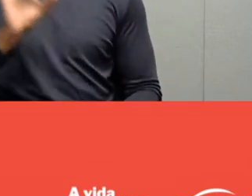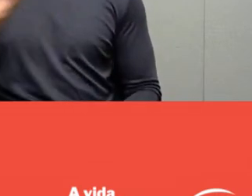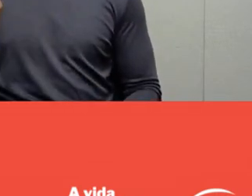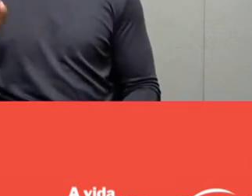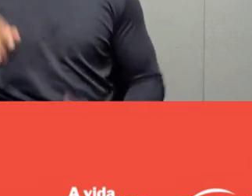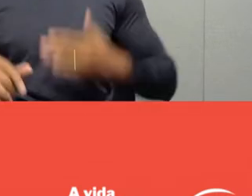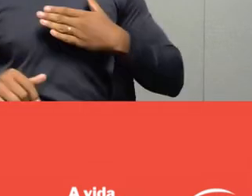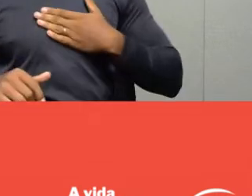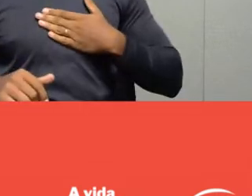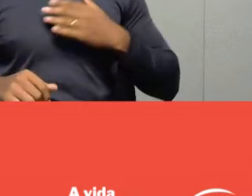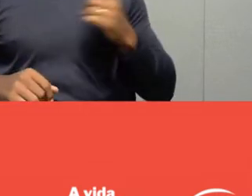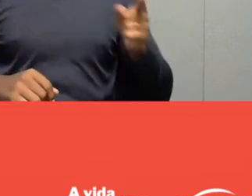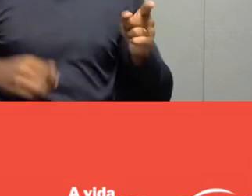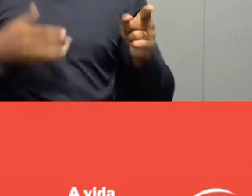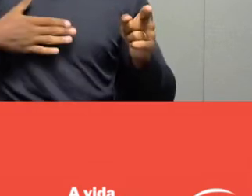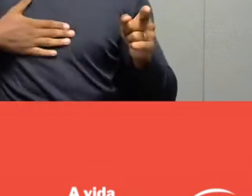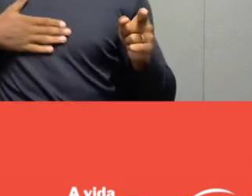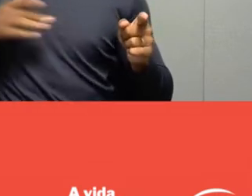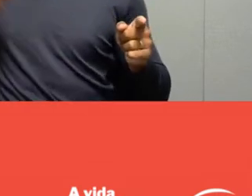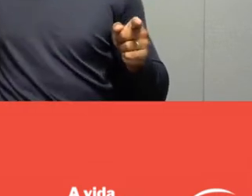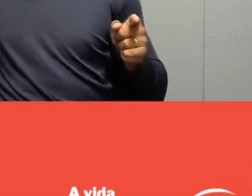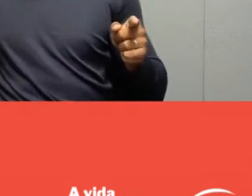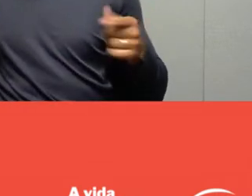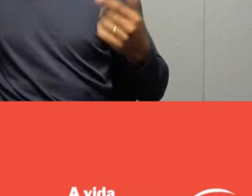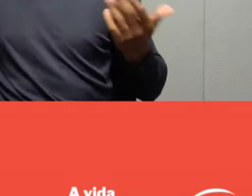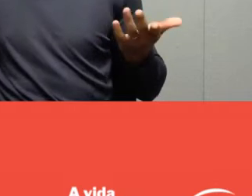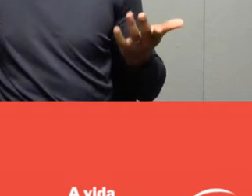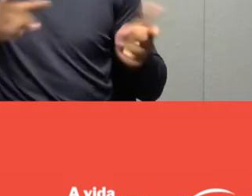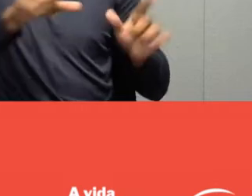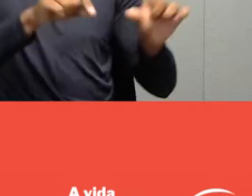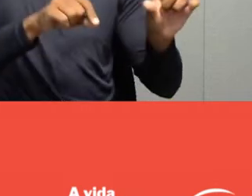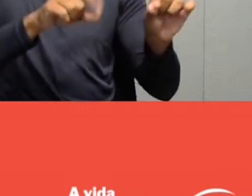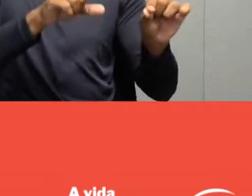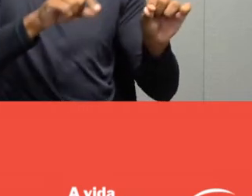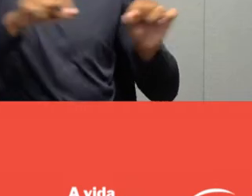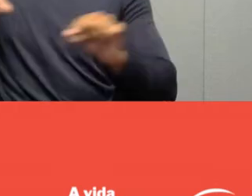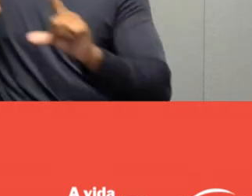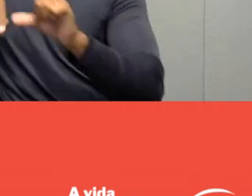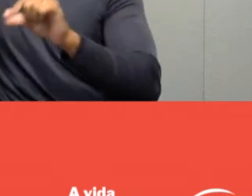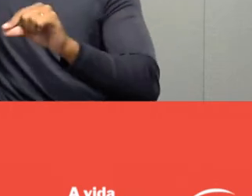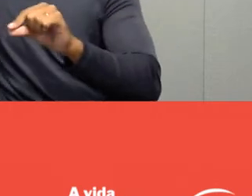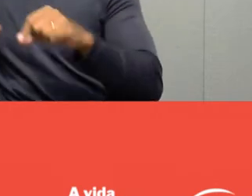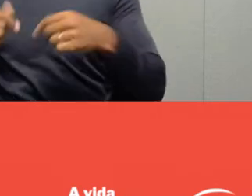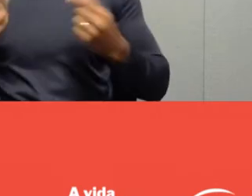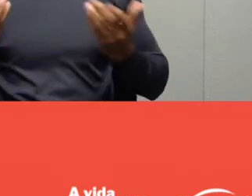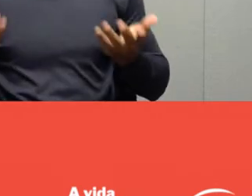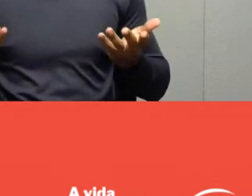and they lead us to choices. And it is from our choices